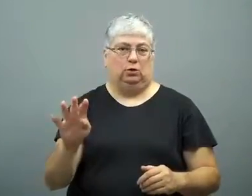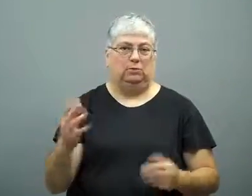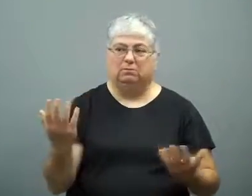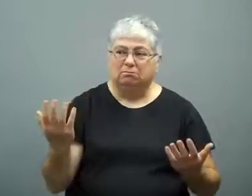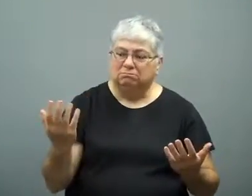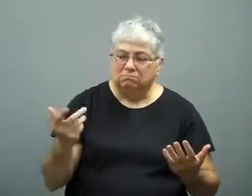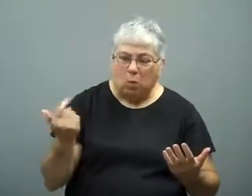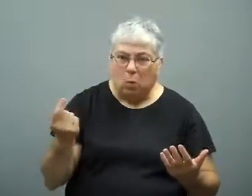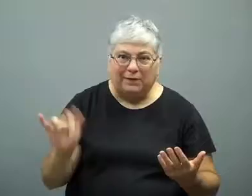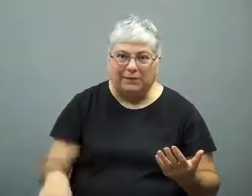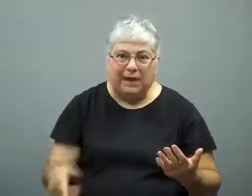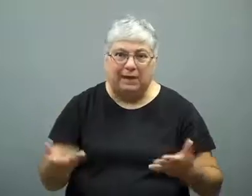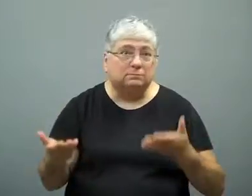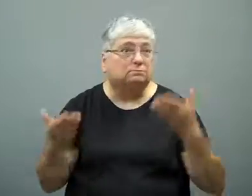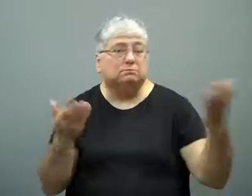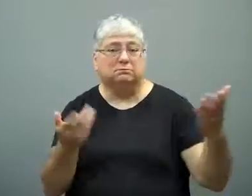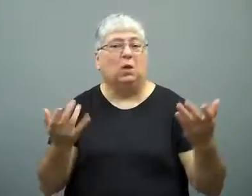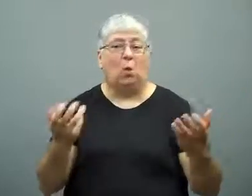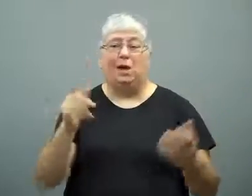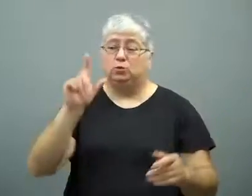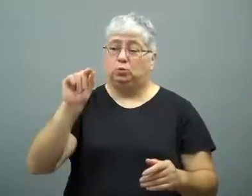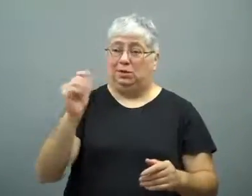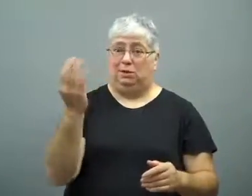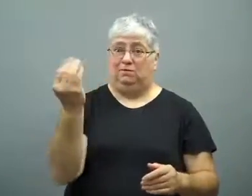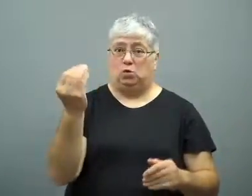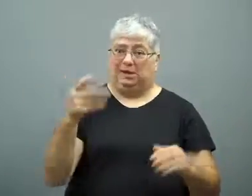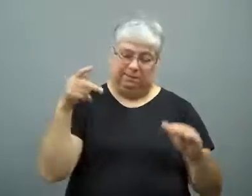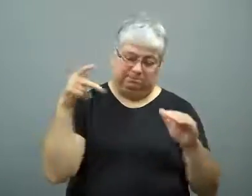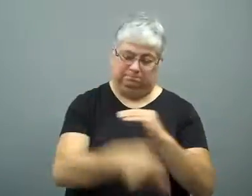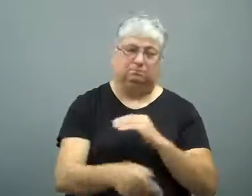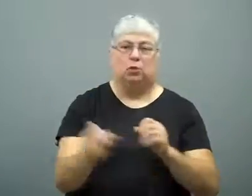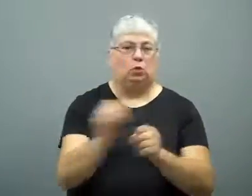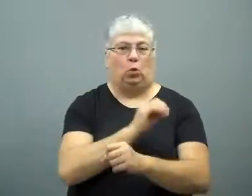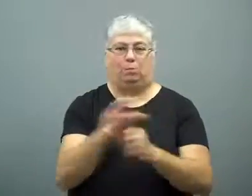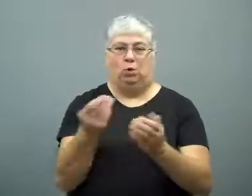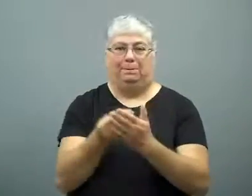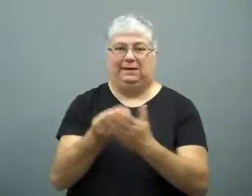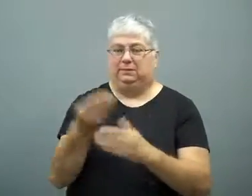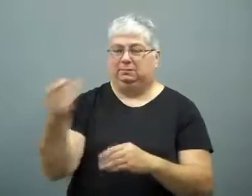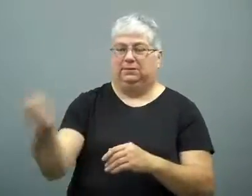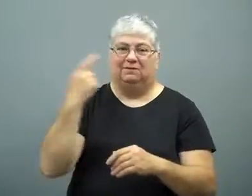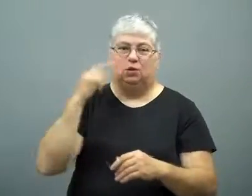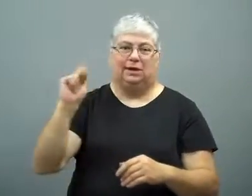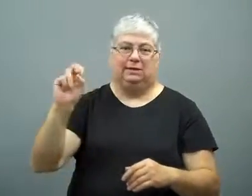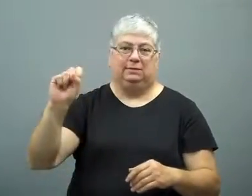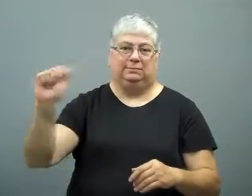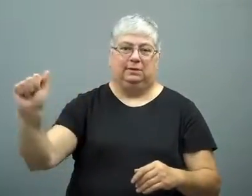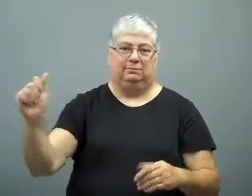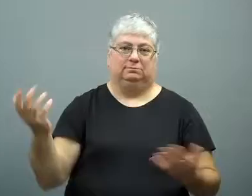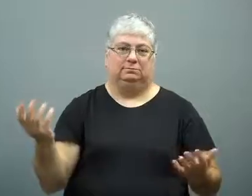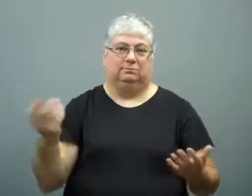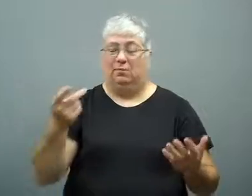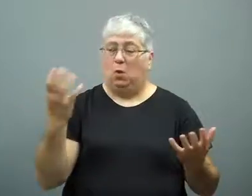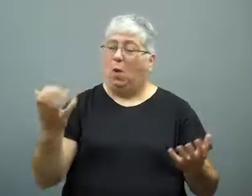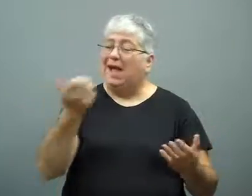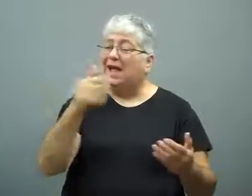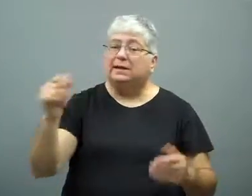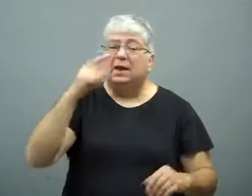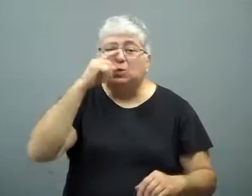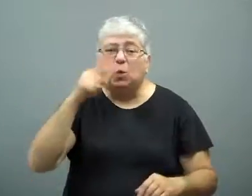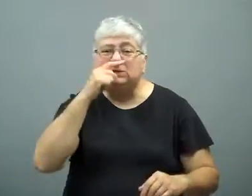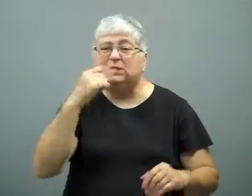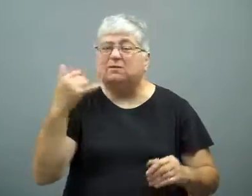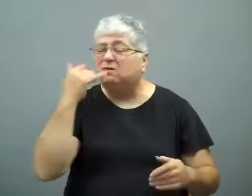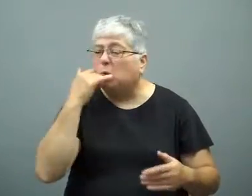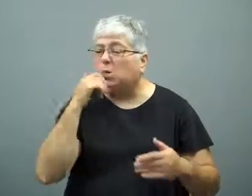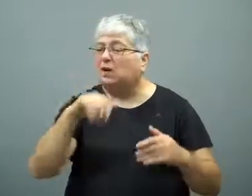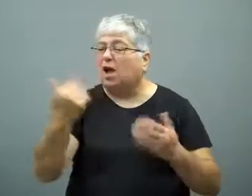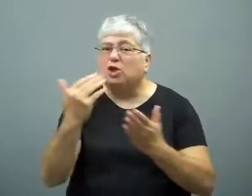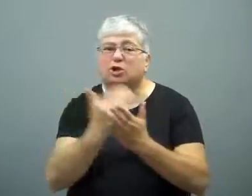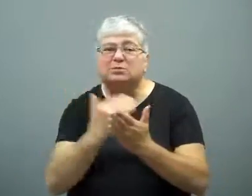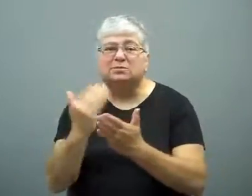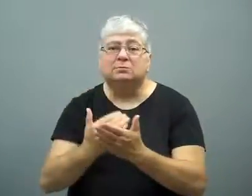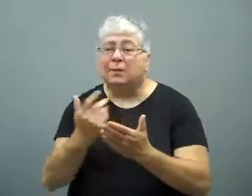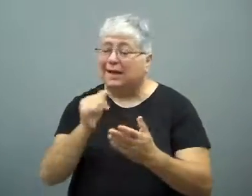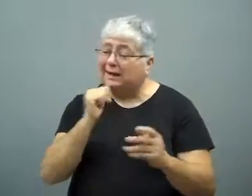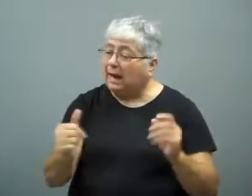The bill was to cut funding to the NSA for 2014.